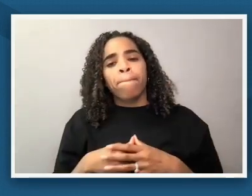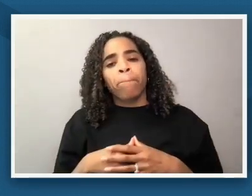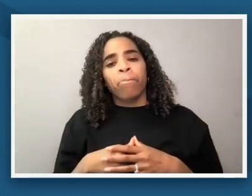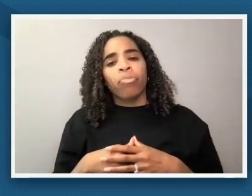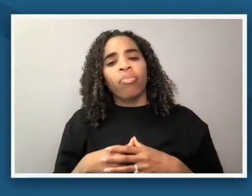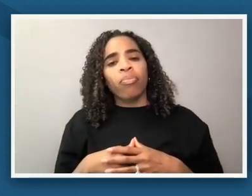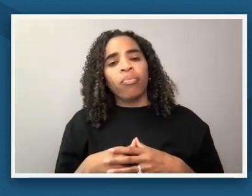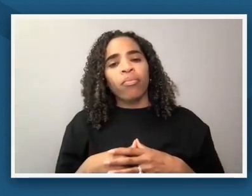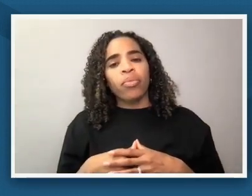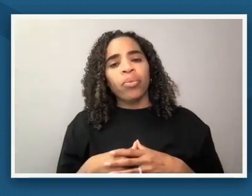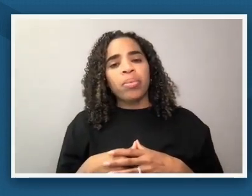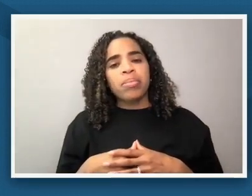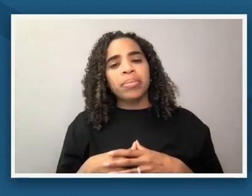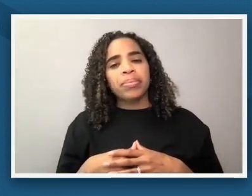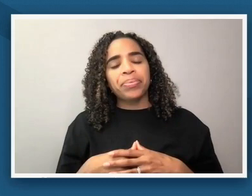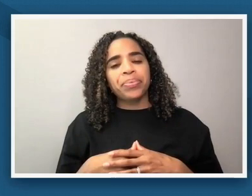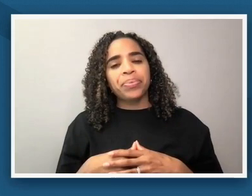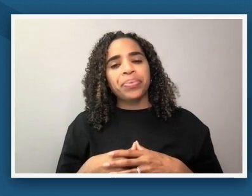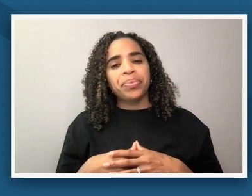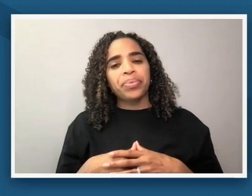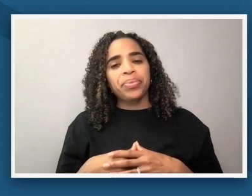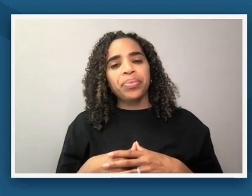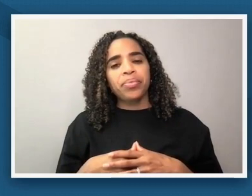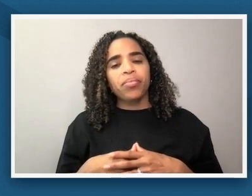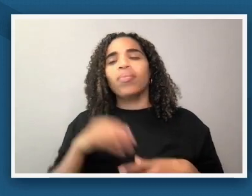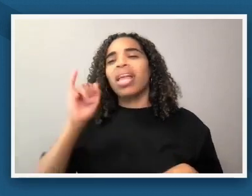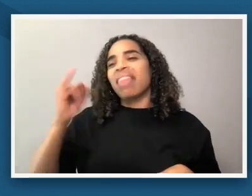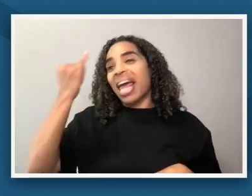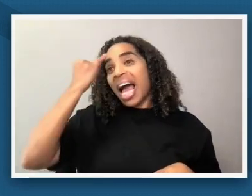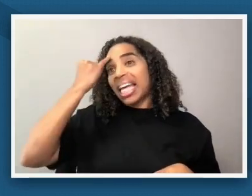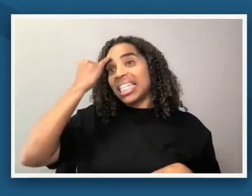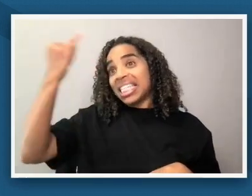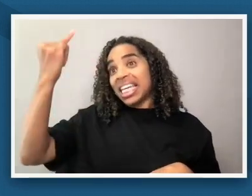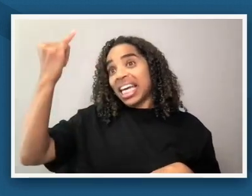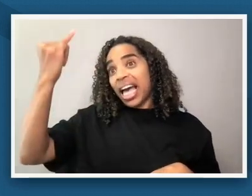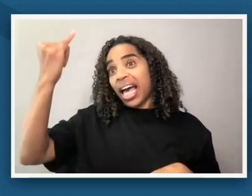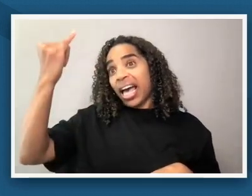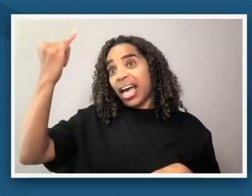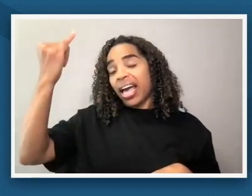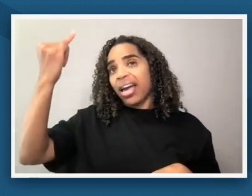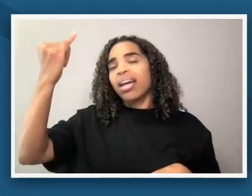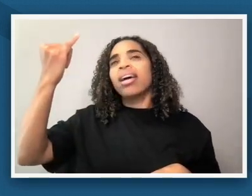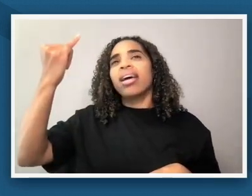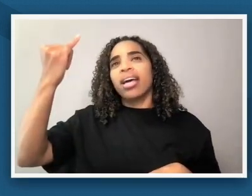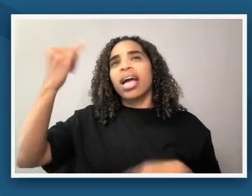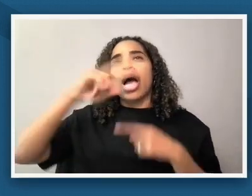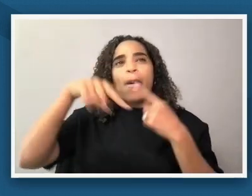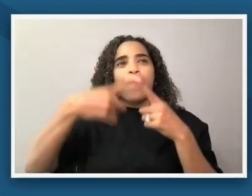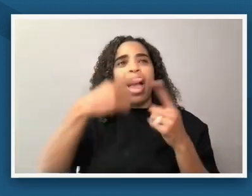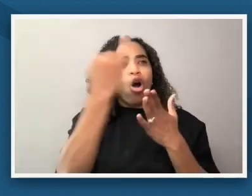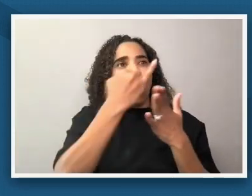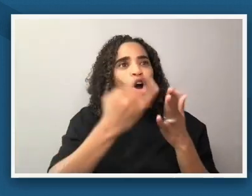portraiture continues to um be very much a part of my teaching